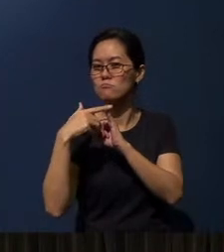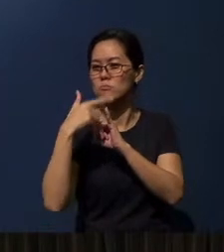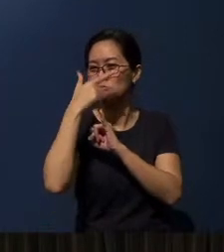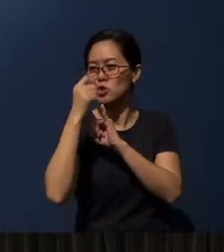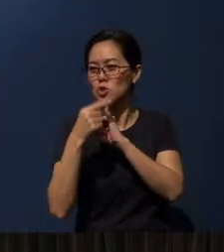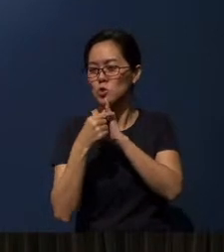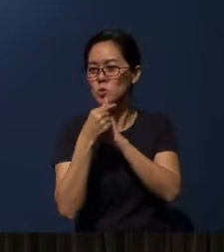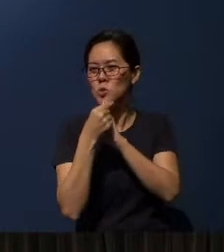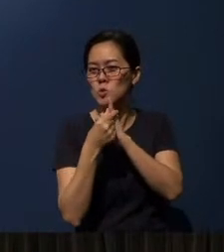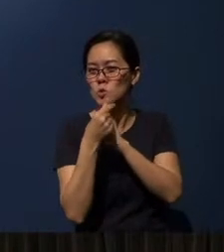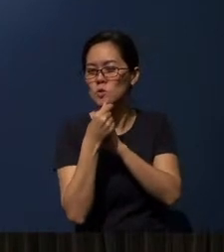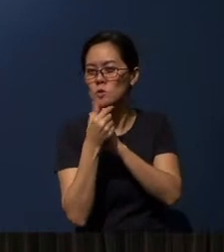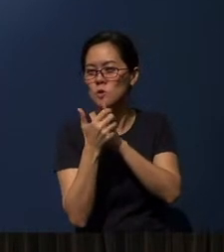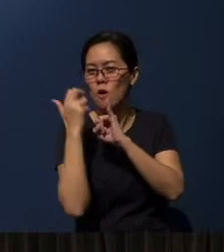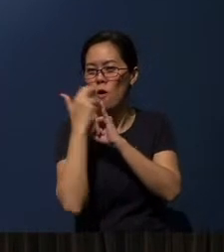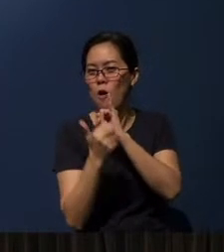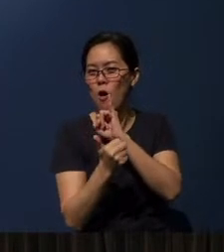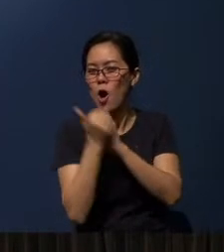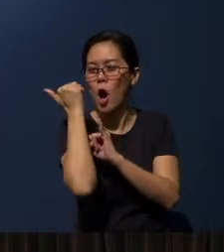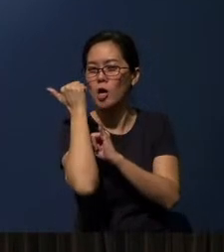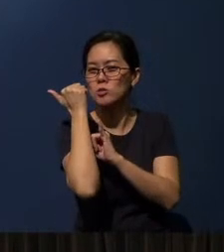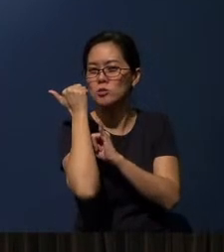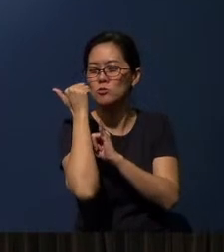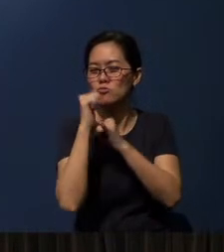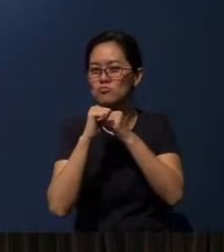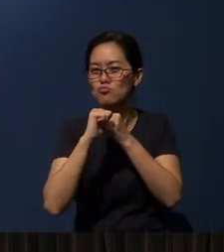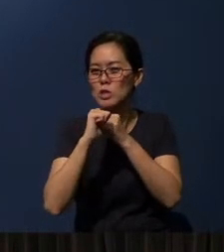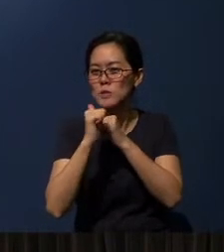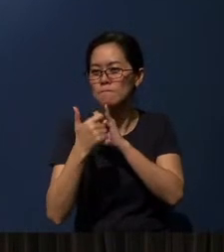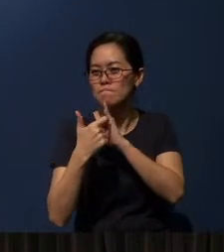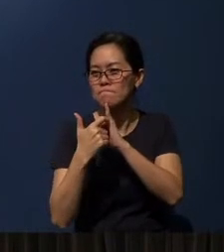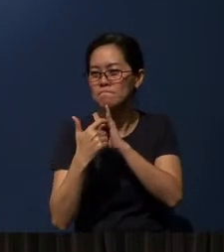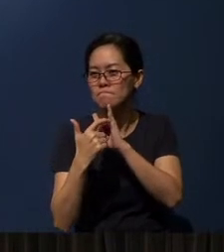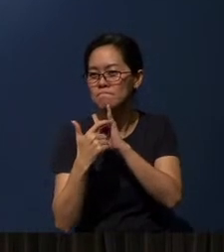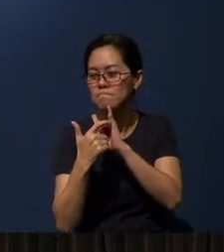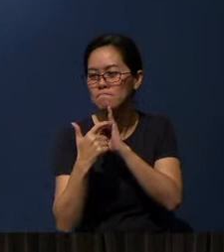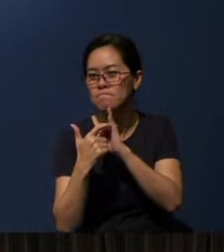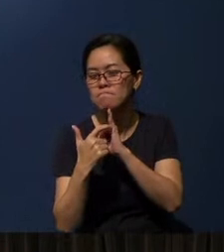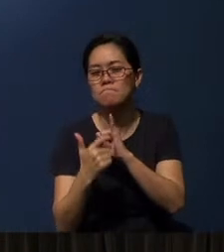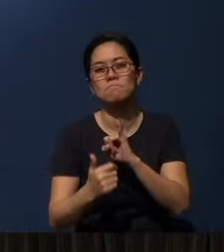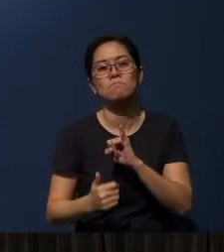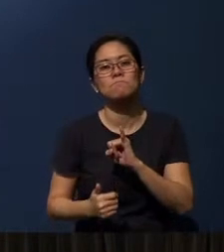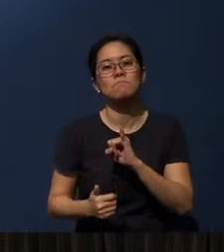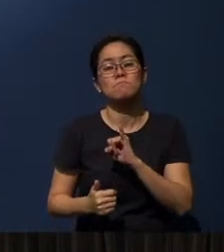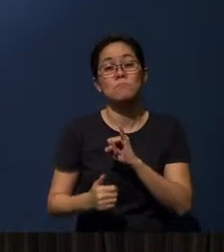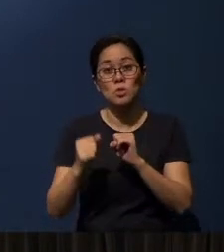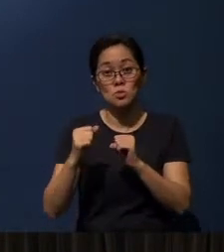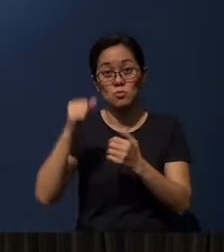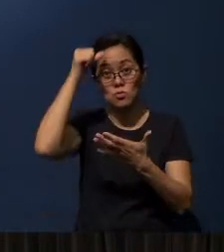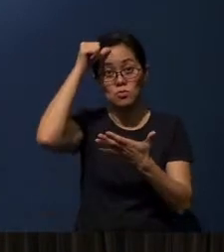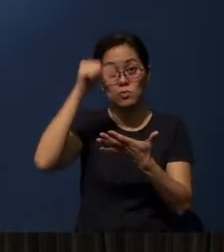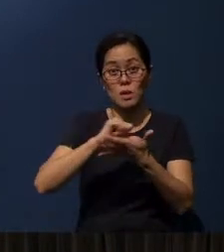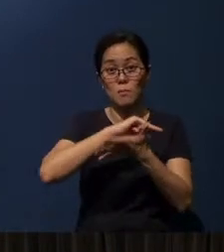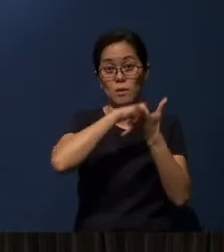and the hardest step to be practiced in many of our lives. So can you remember all the six “R”s?